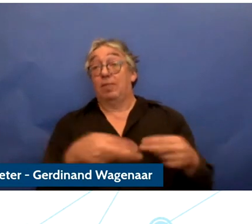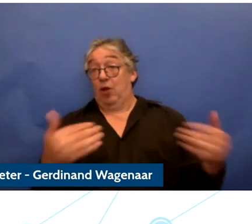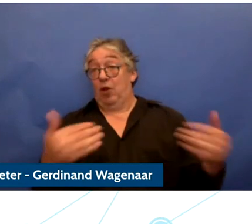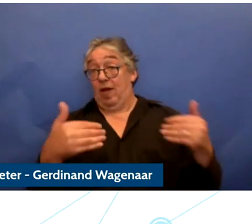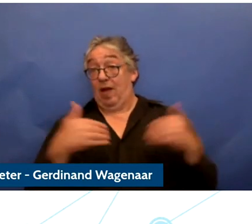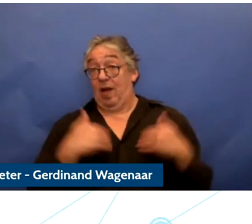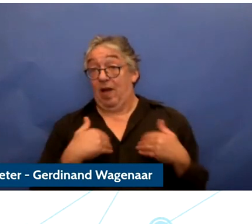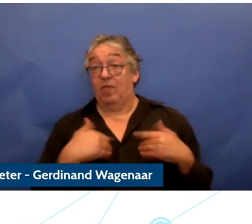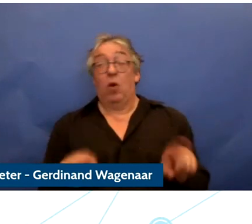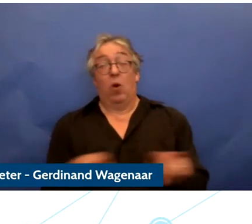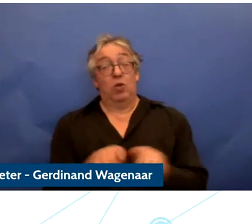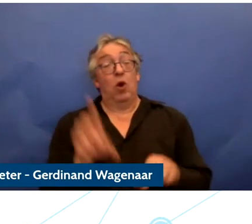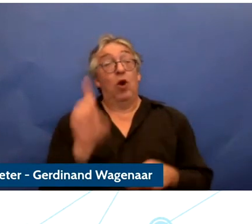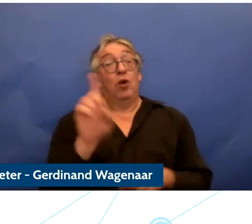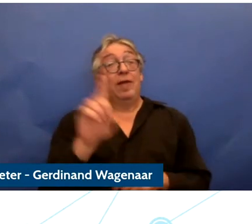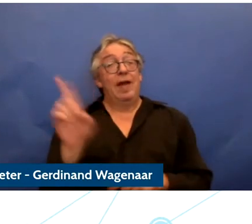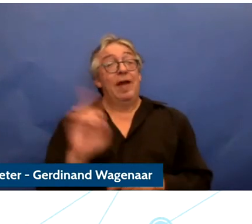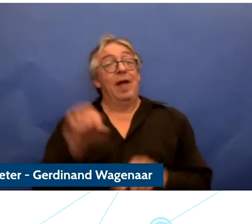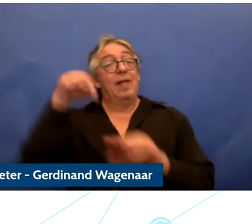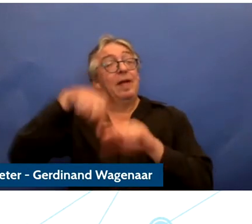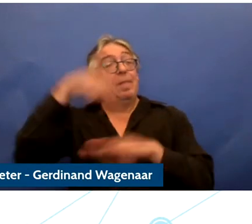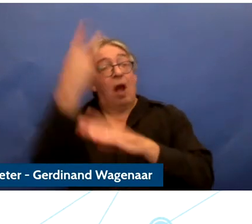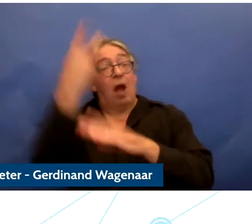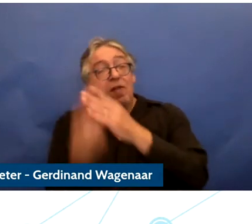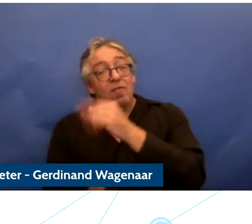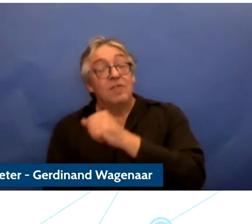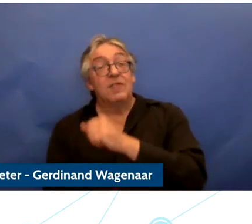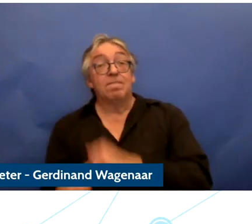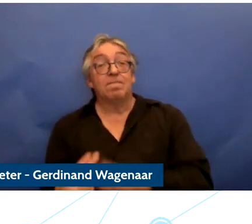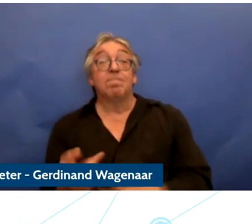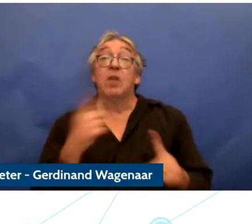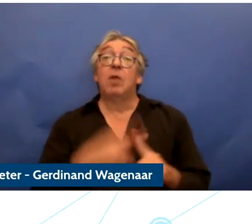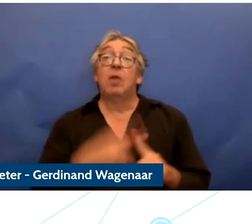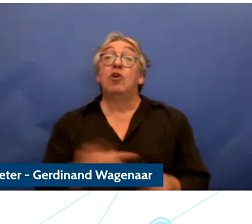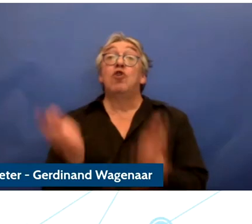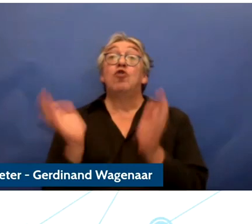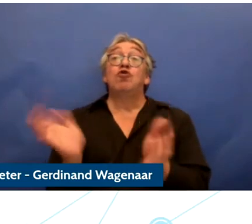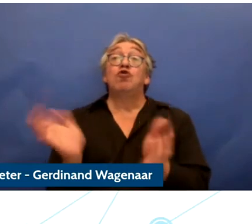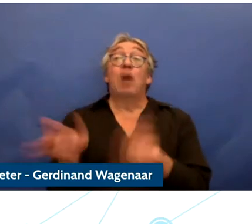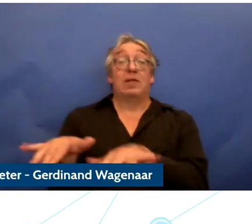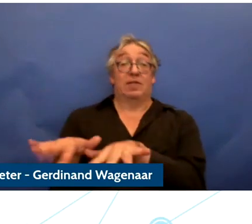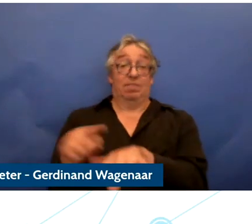should be information in the chat for those who want to enable the closed